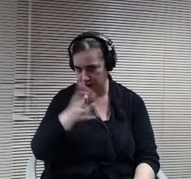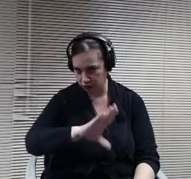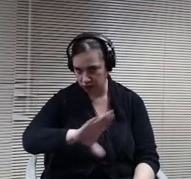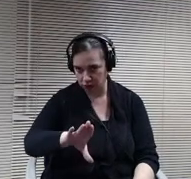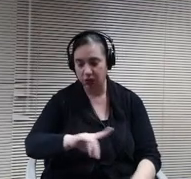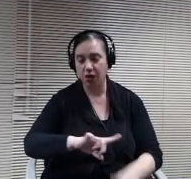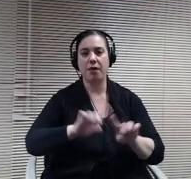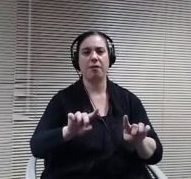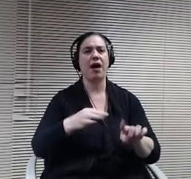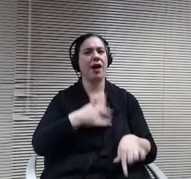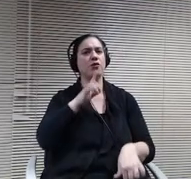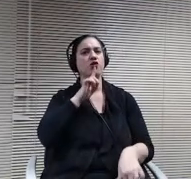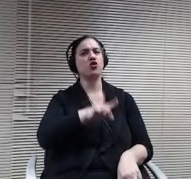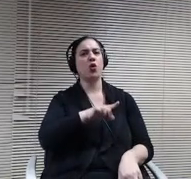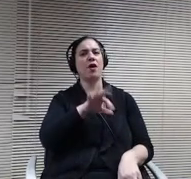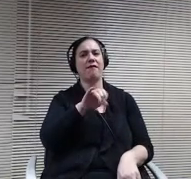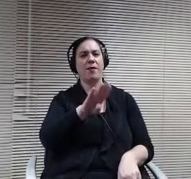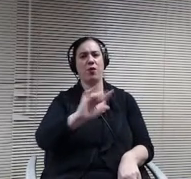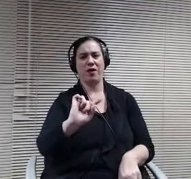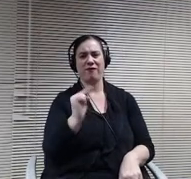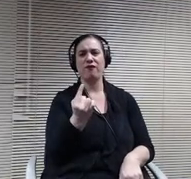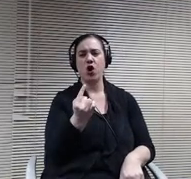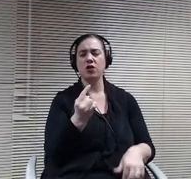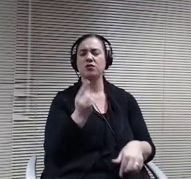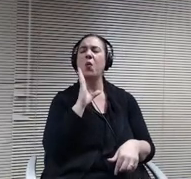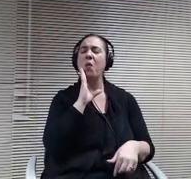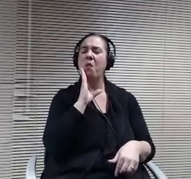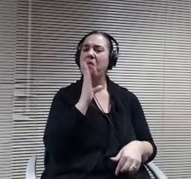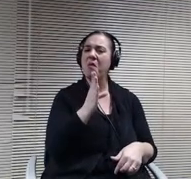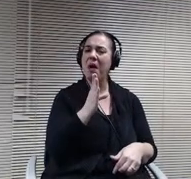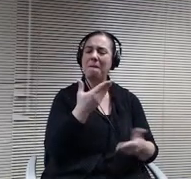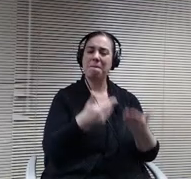likelihood that a lot of teachers will start to be able